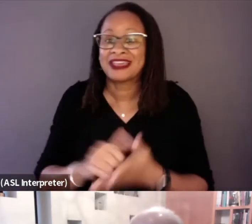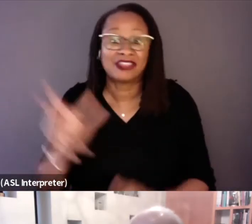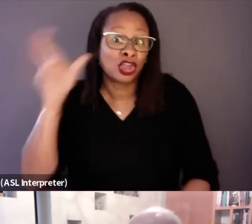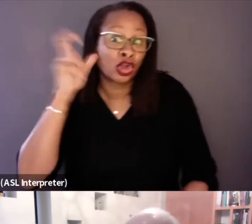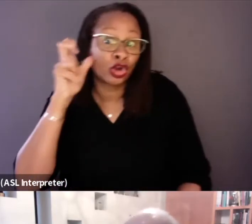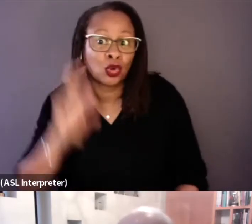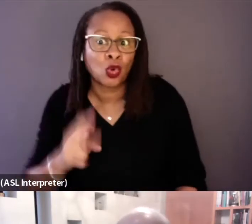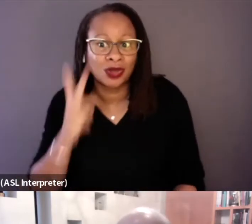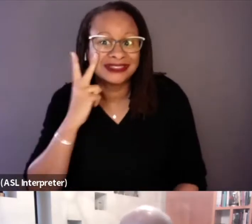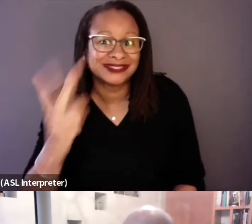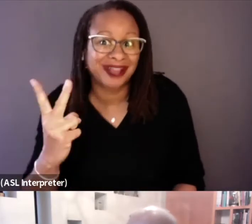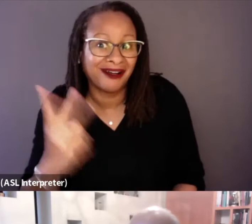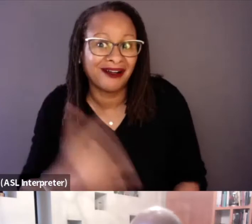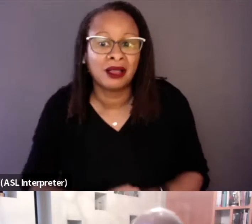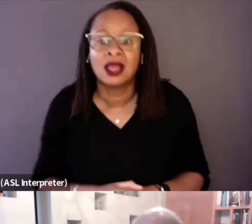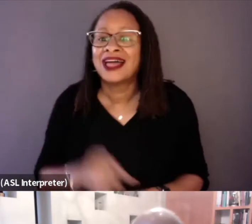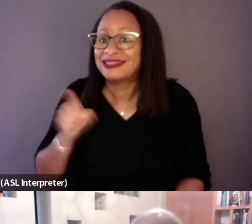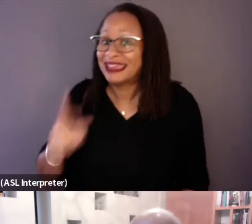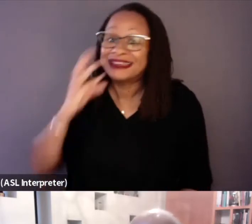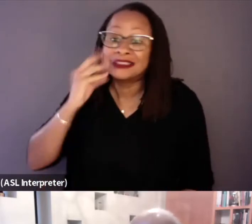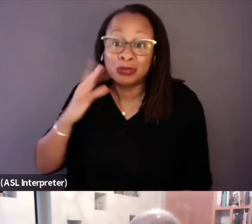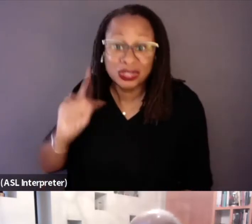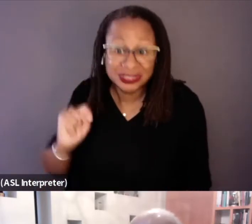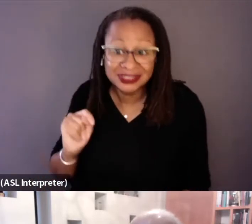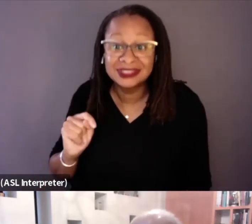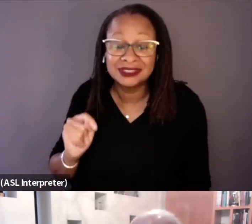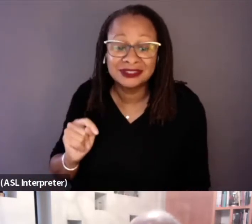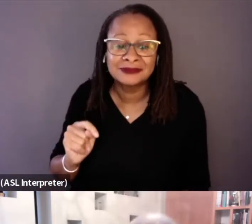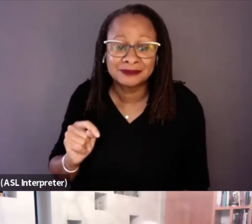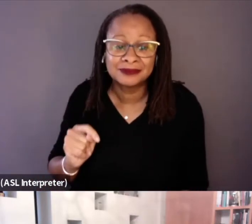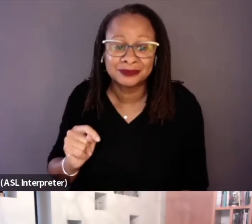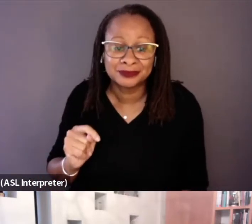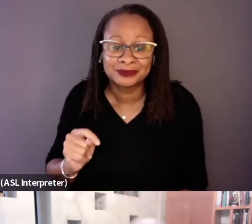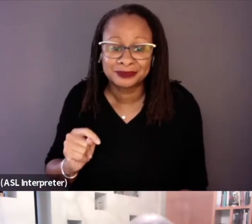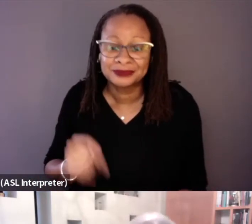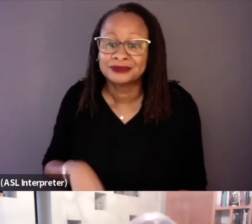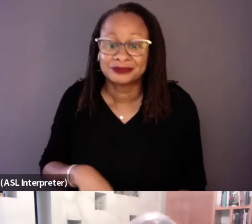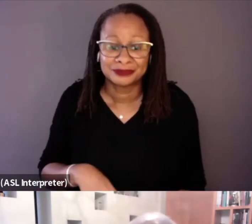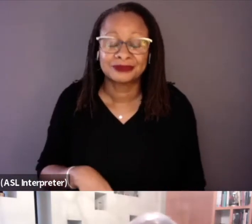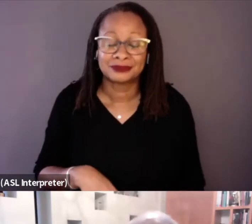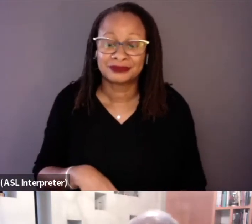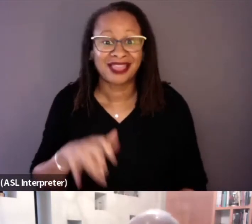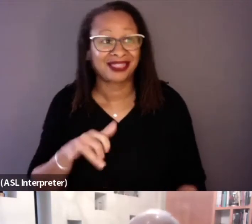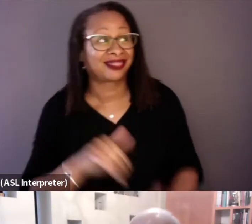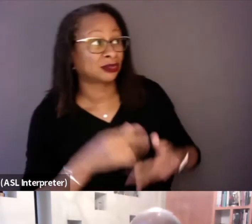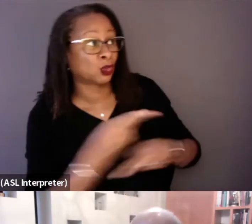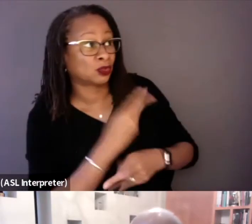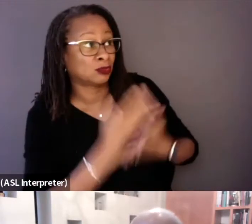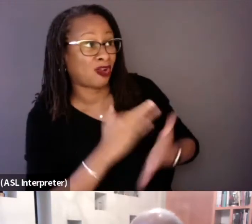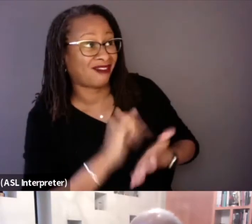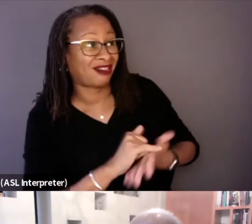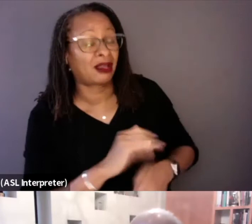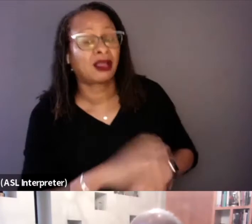That's what's horrifying, yeah. That they had to endure, and the observers,